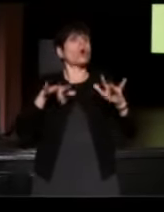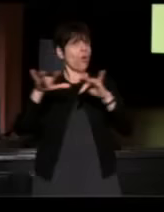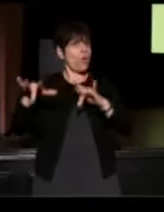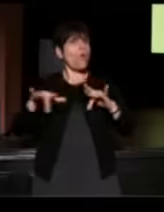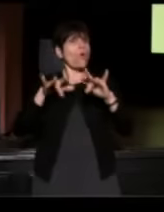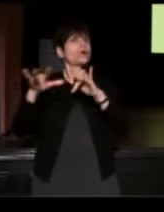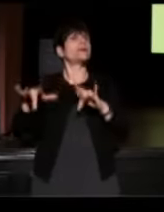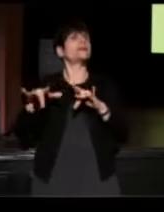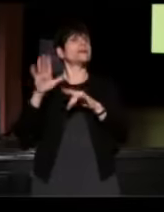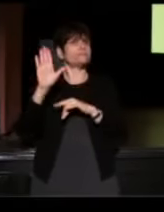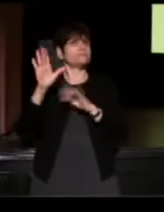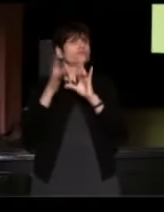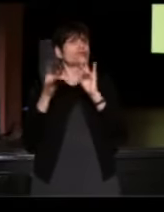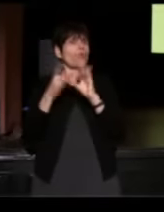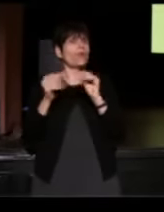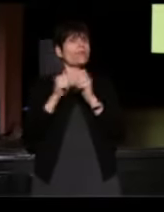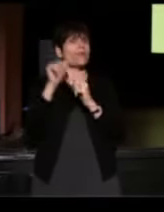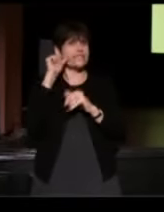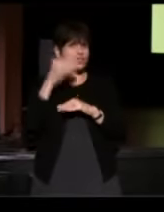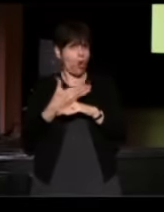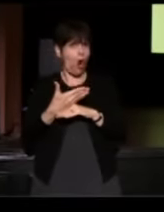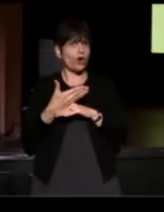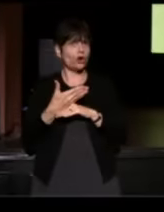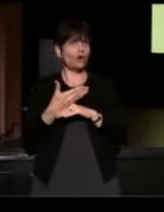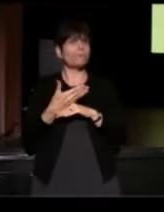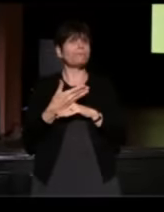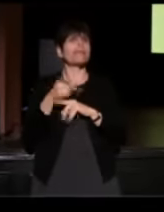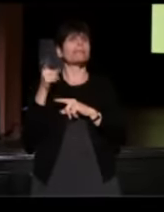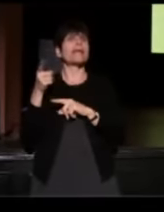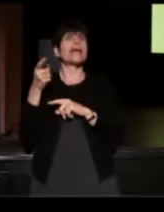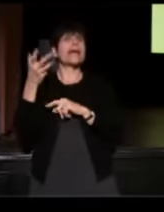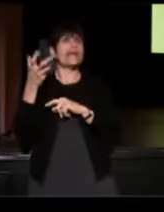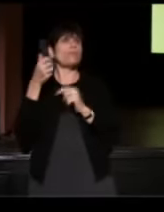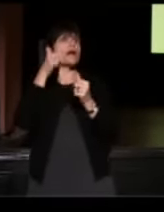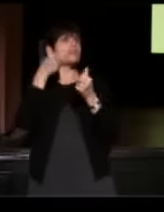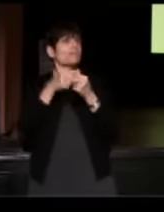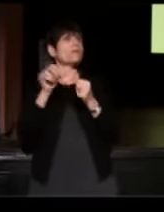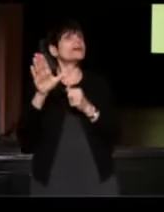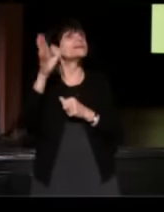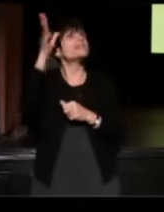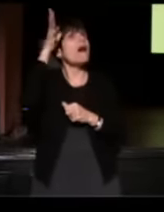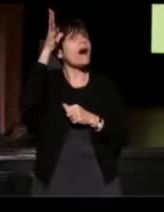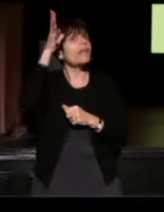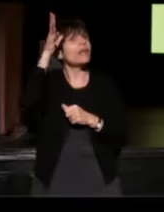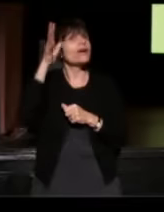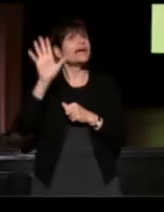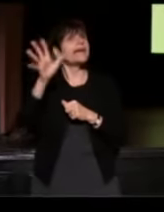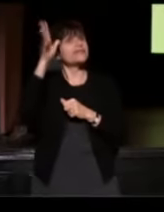He came with his daughter and he wanted to remember his father, His father's name was Ted Weaver.